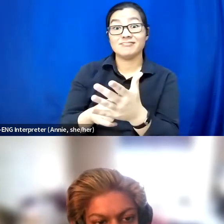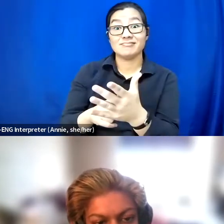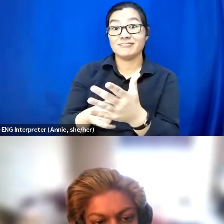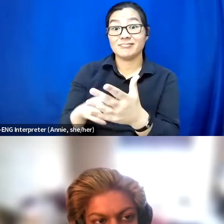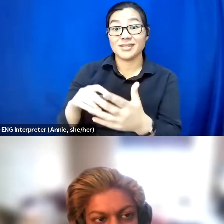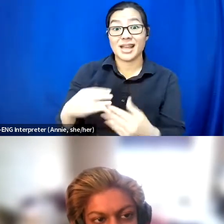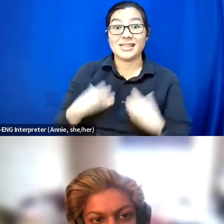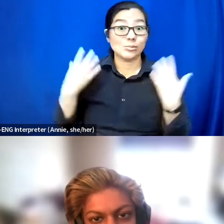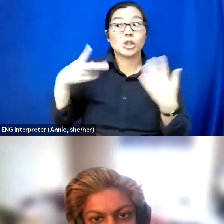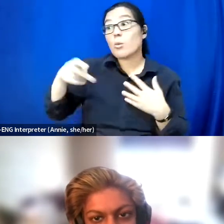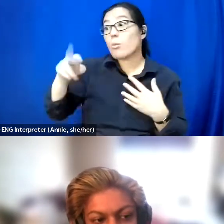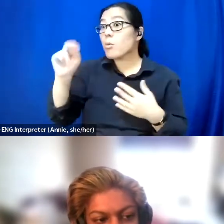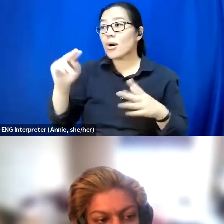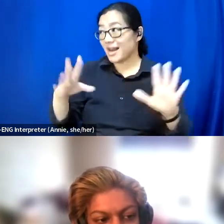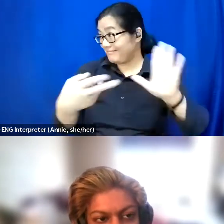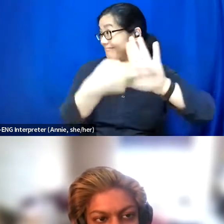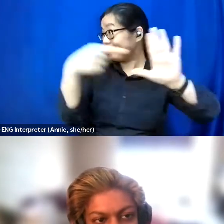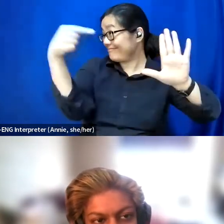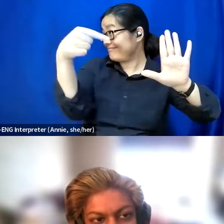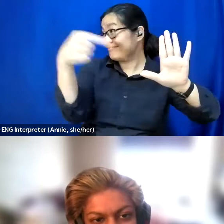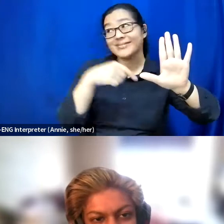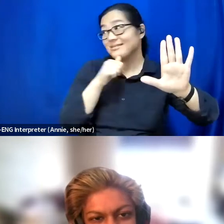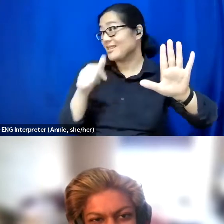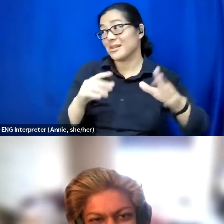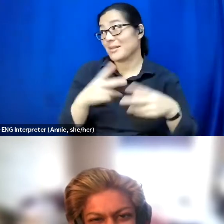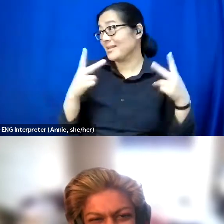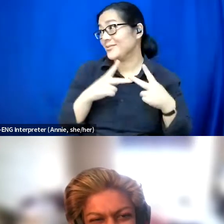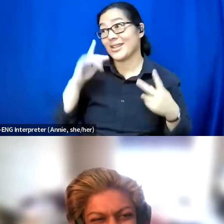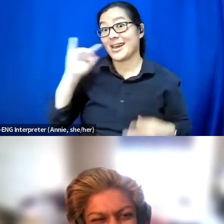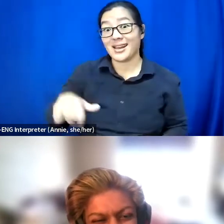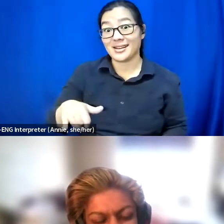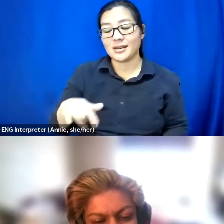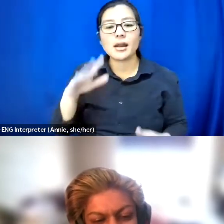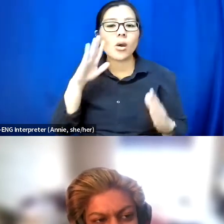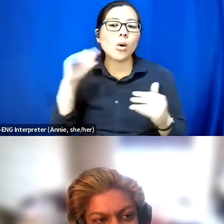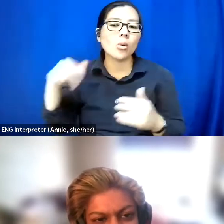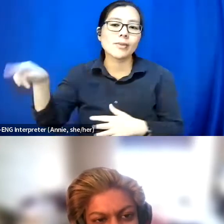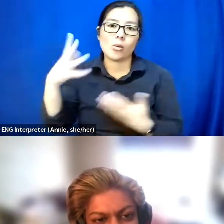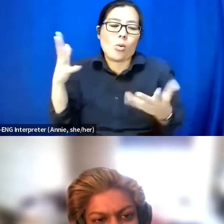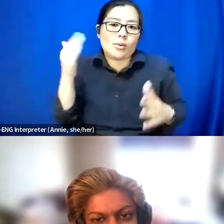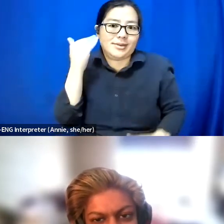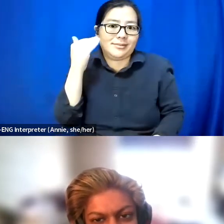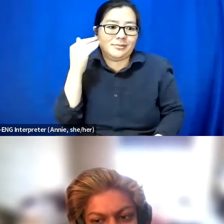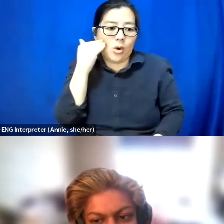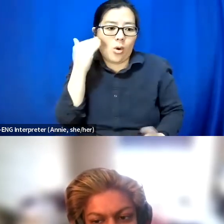so that people know that it's just not the place which I hope that they would see clicking on the page but you never know.